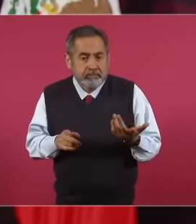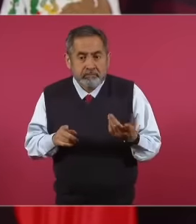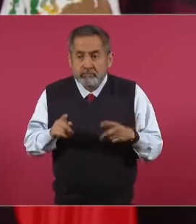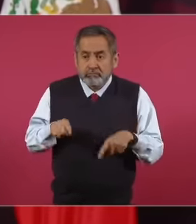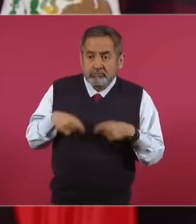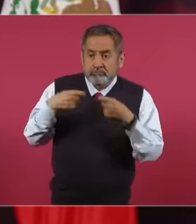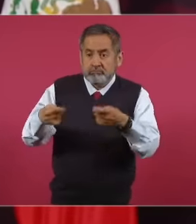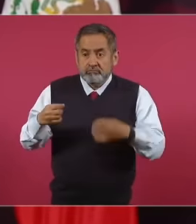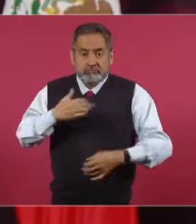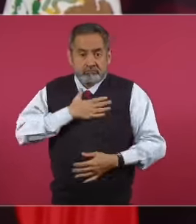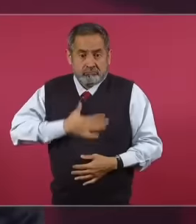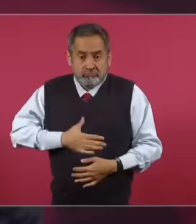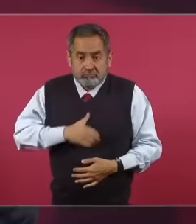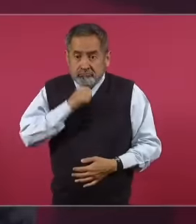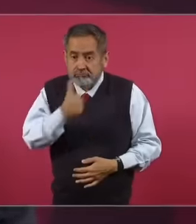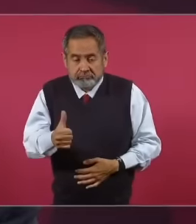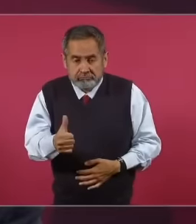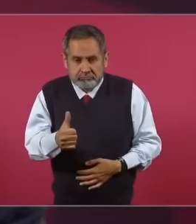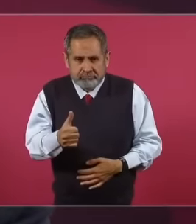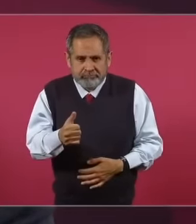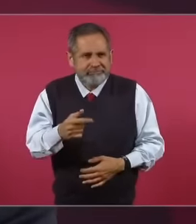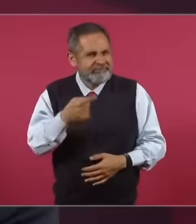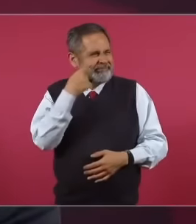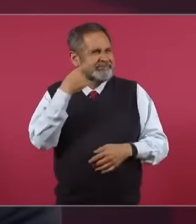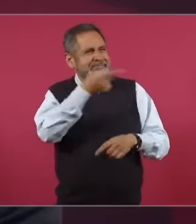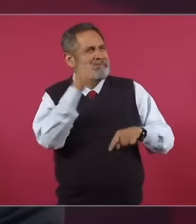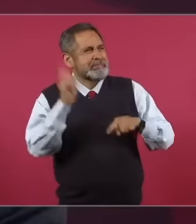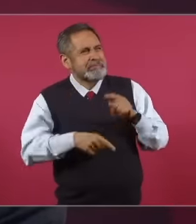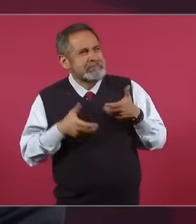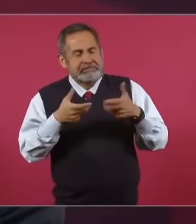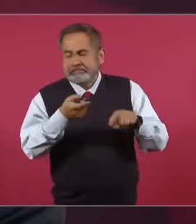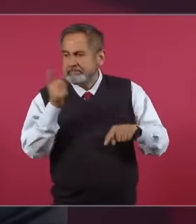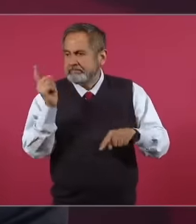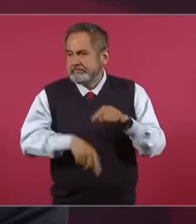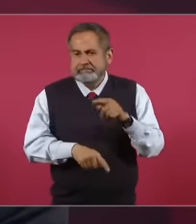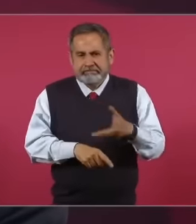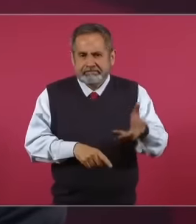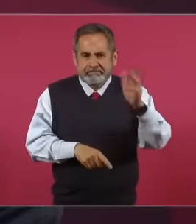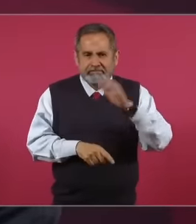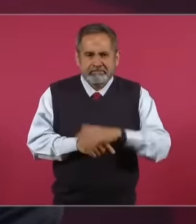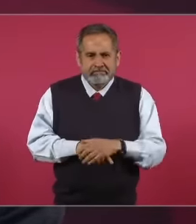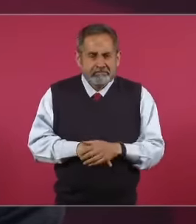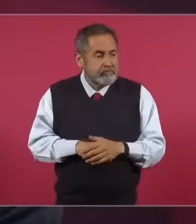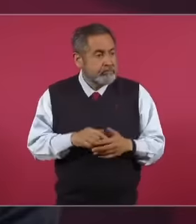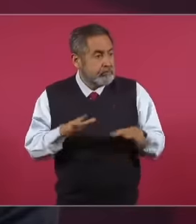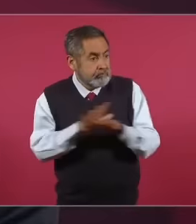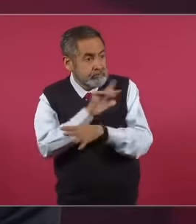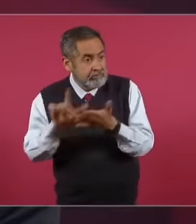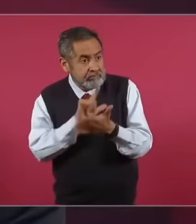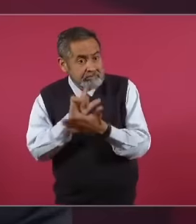, they should also to take away even the name As long as there are no reforms it should not